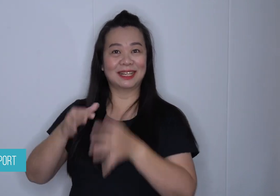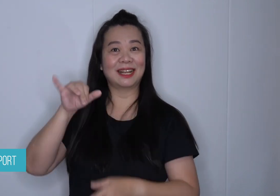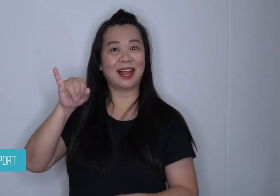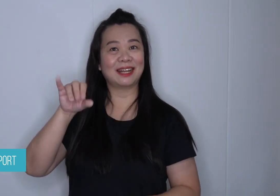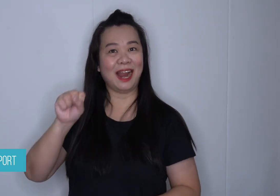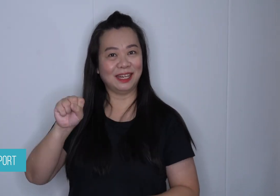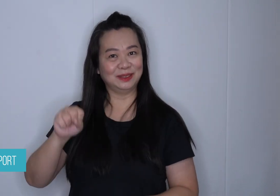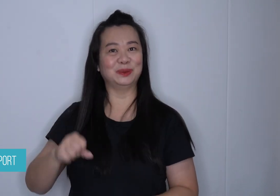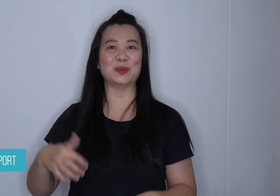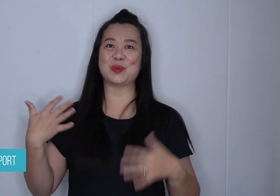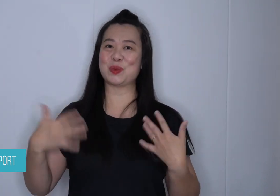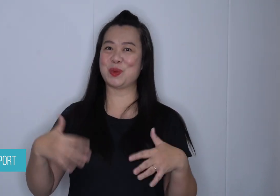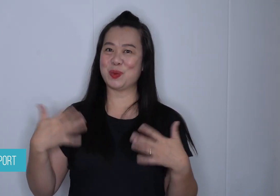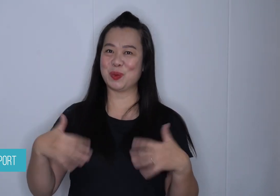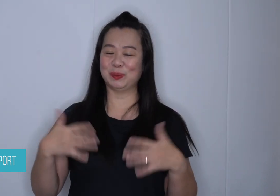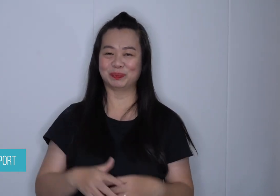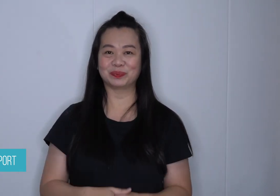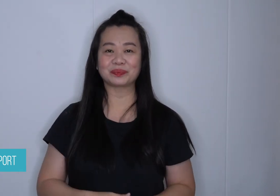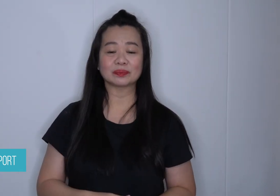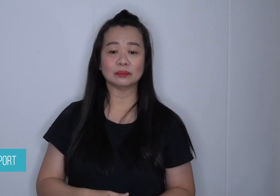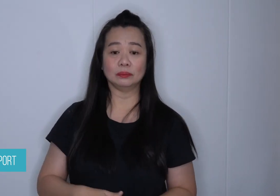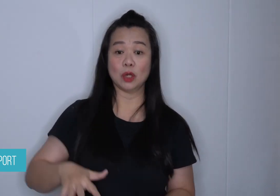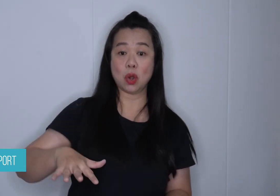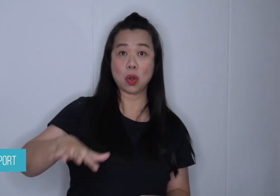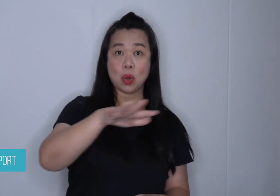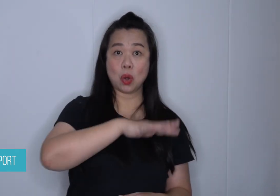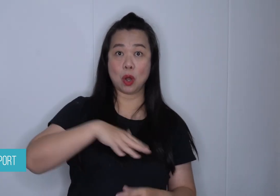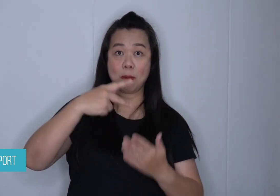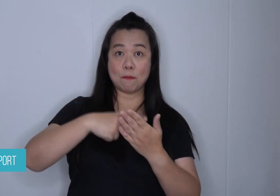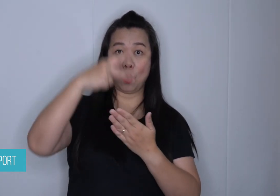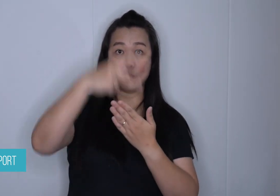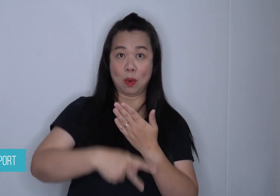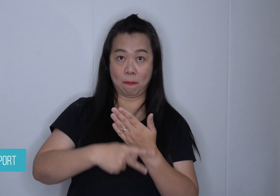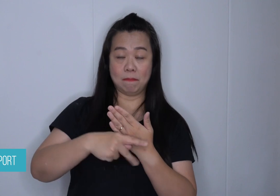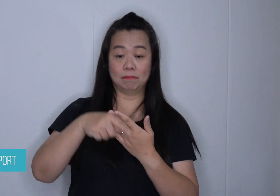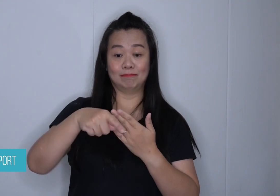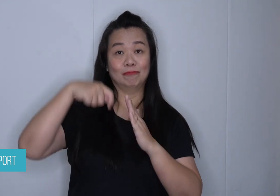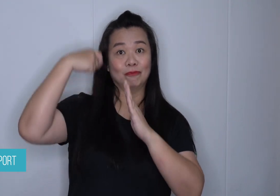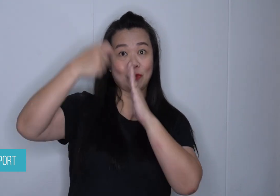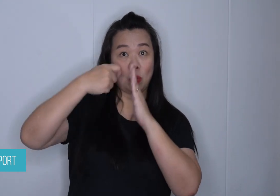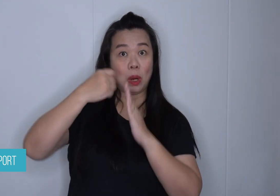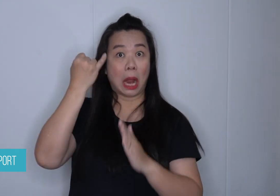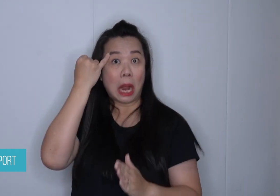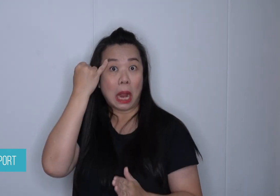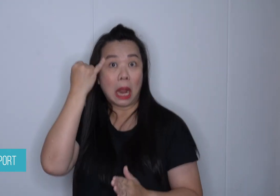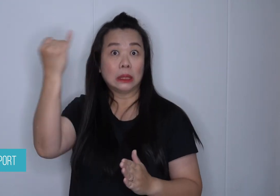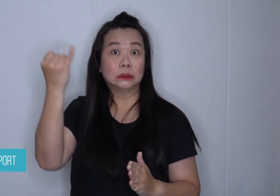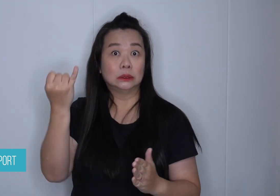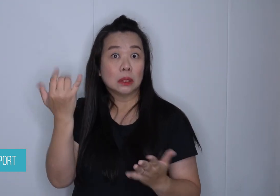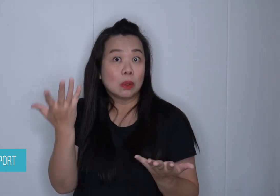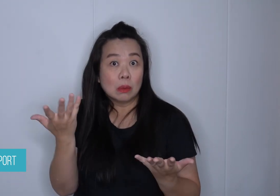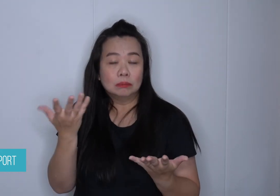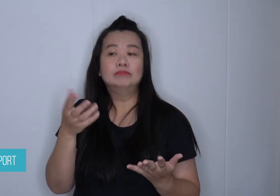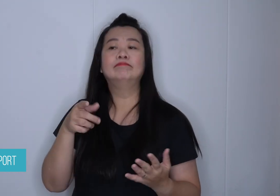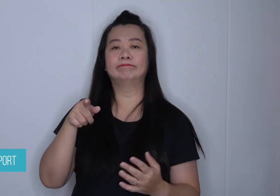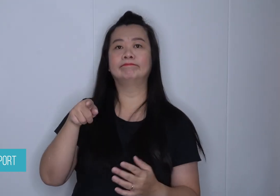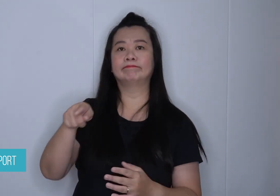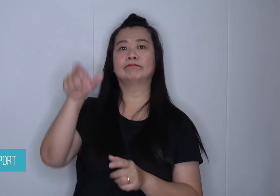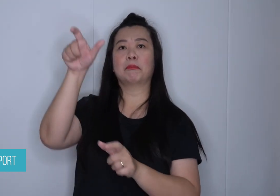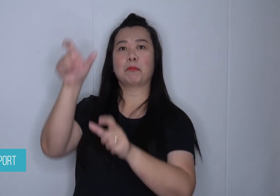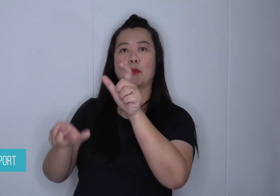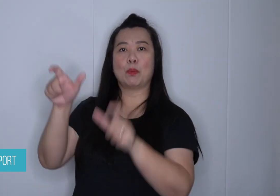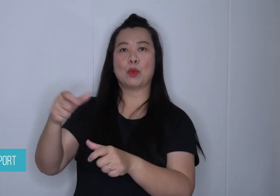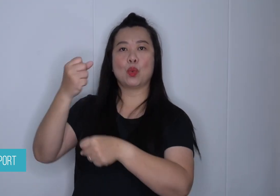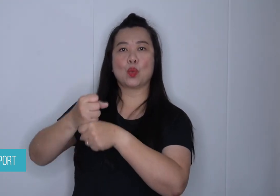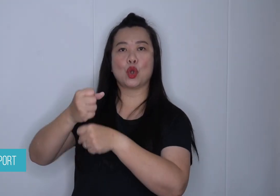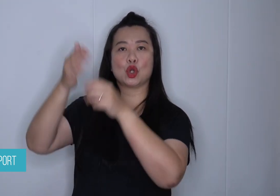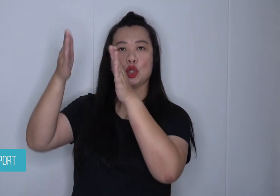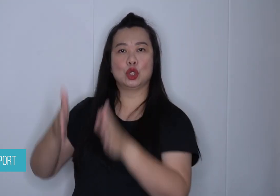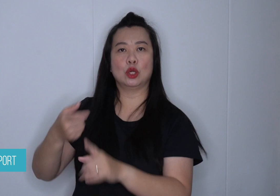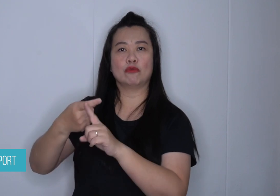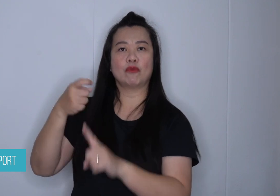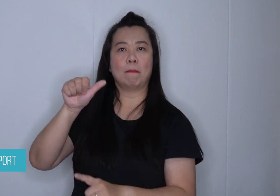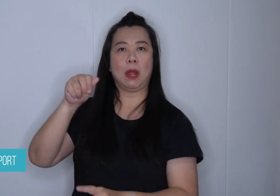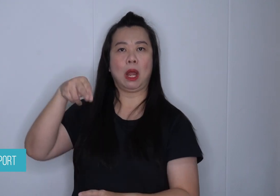The idea for the video came from ANA employees who wanted